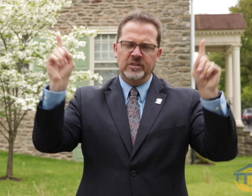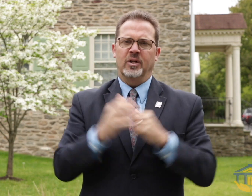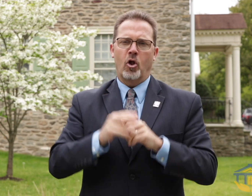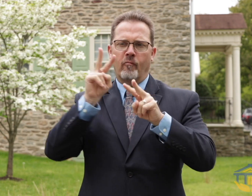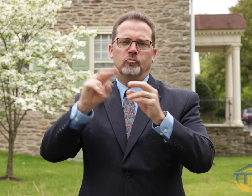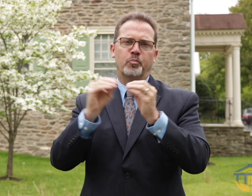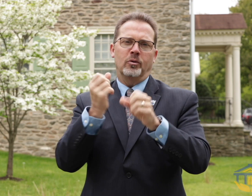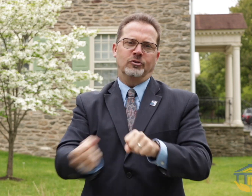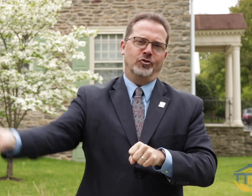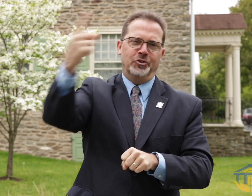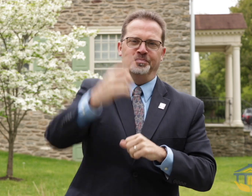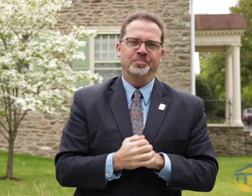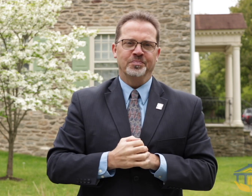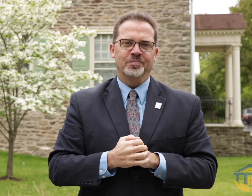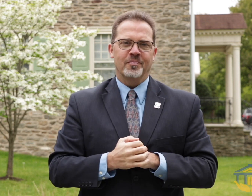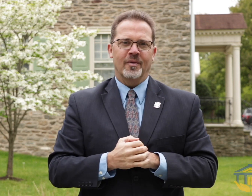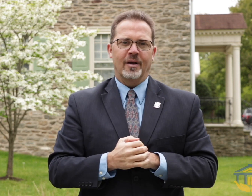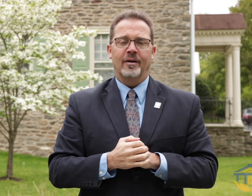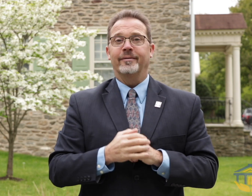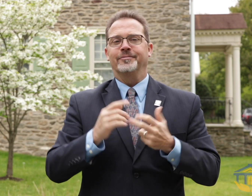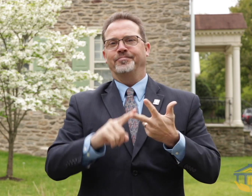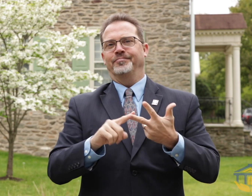and our vendors for making it such a successful event. We look forward to having it again